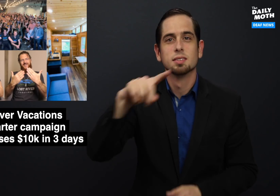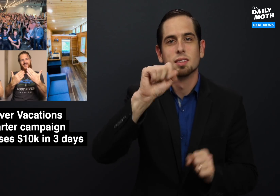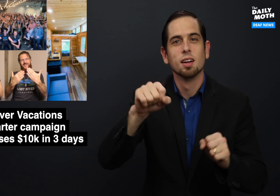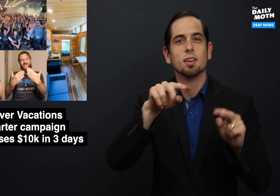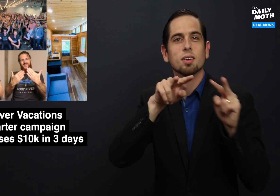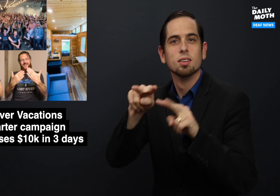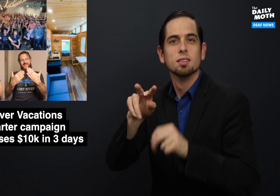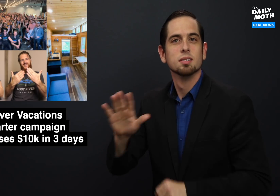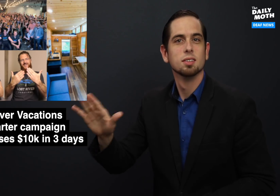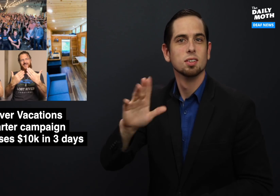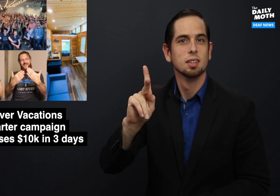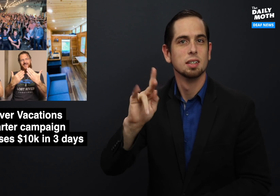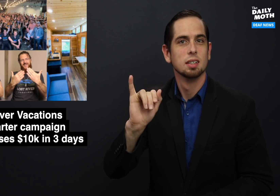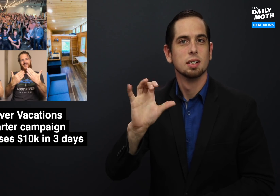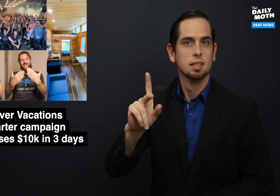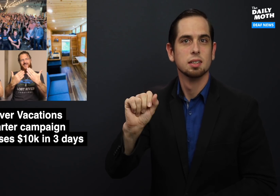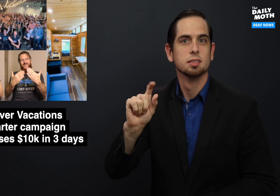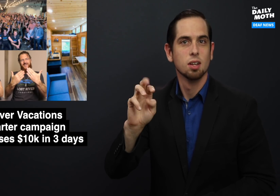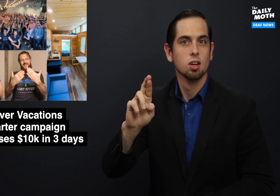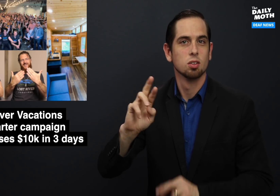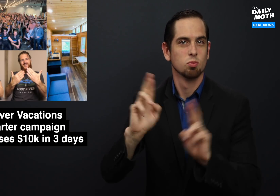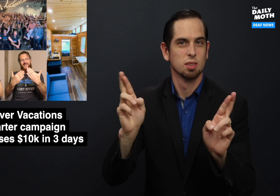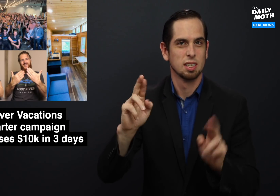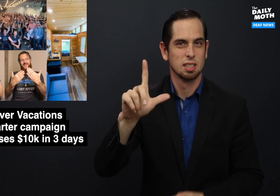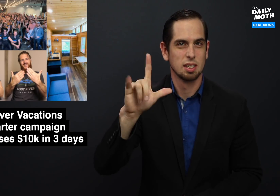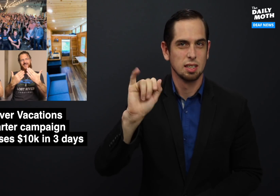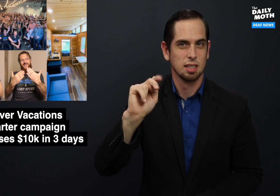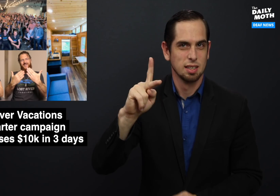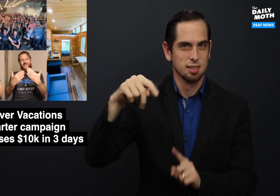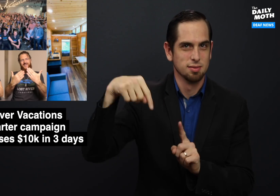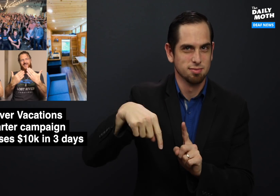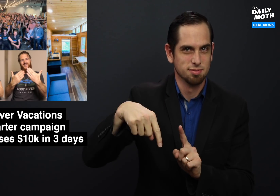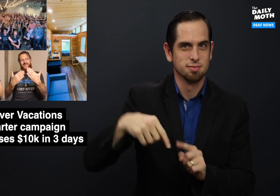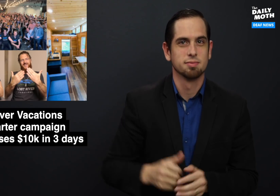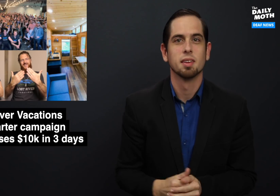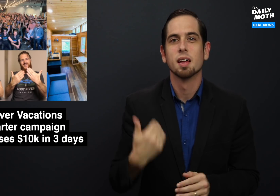You can check out their Kickstarter at the link below.